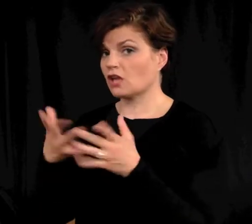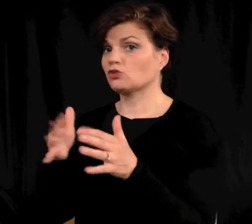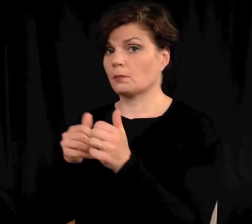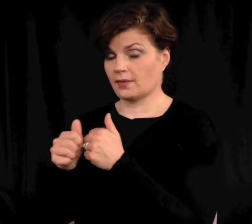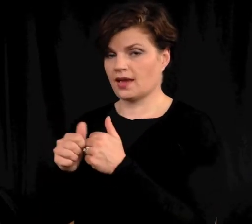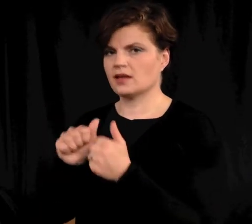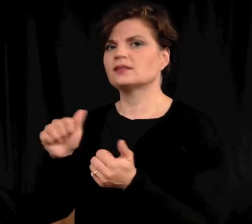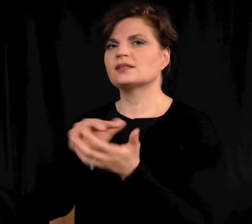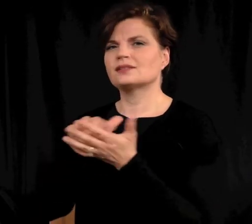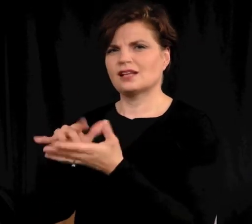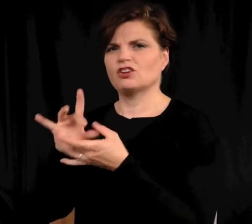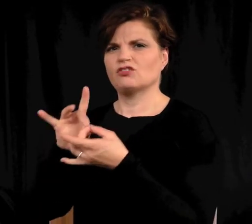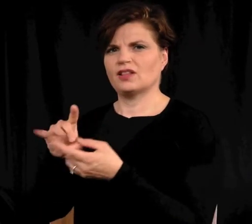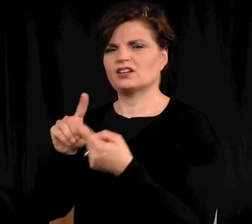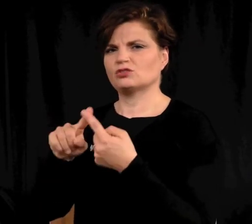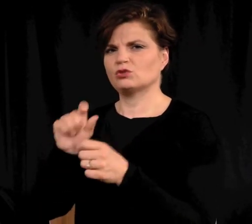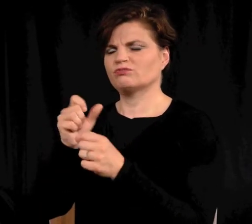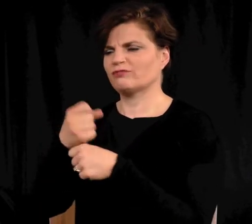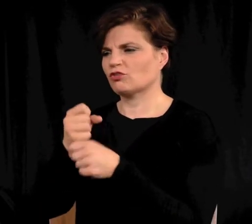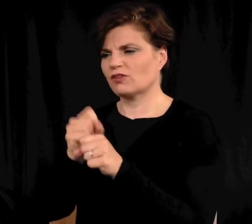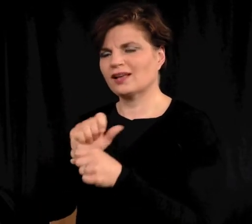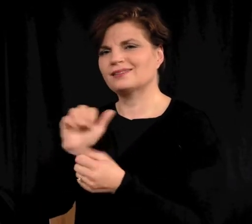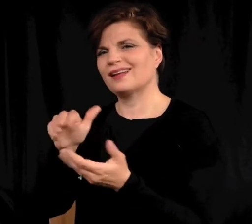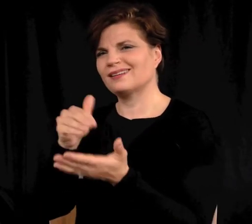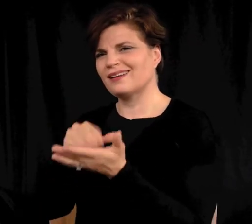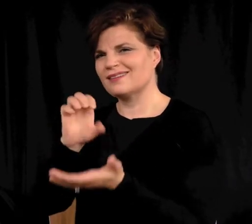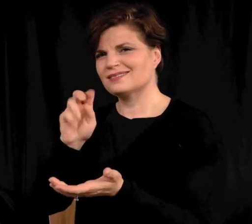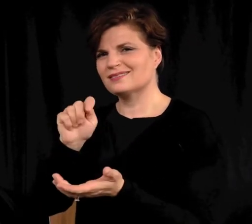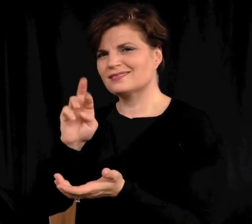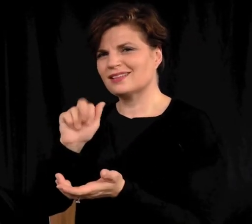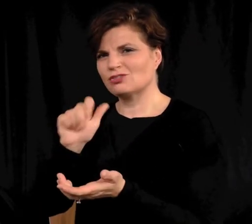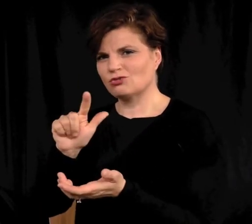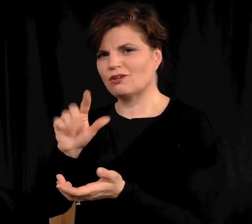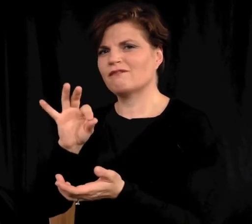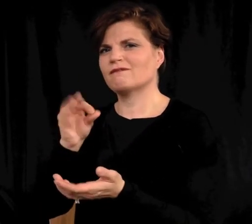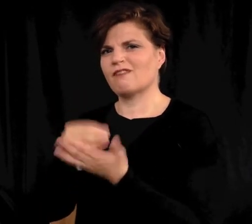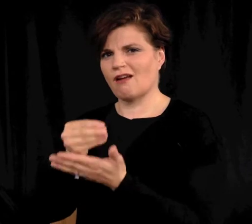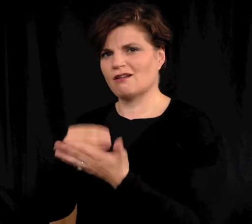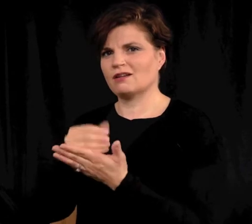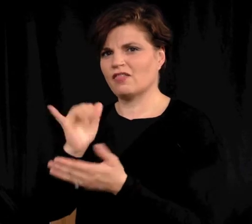Also passed, a study related to creating a central fund that would